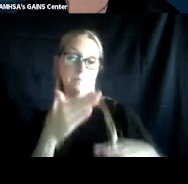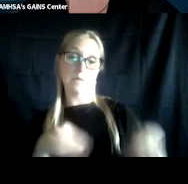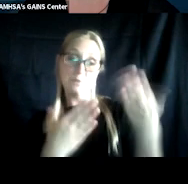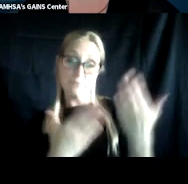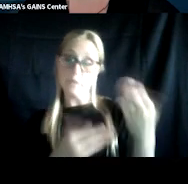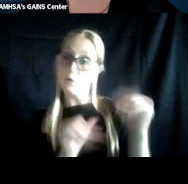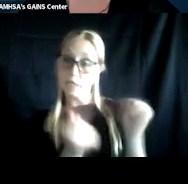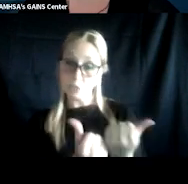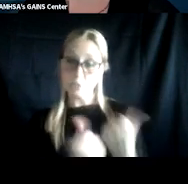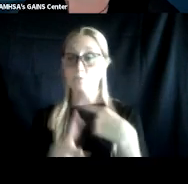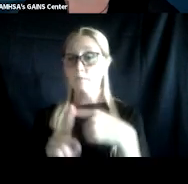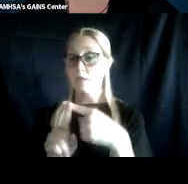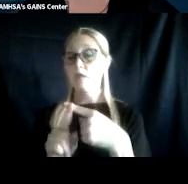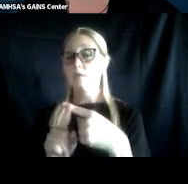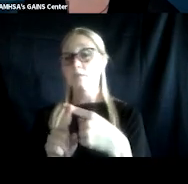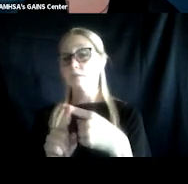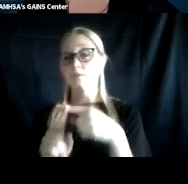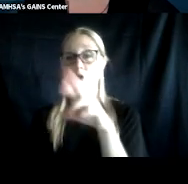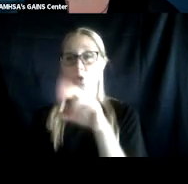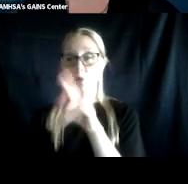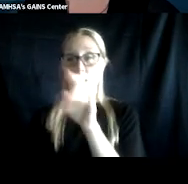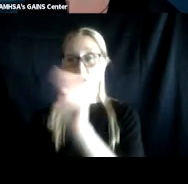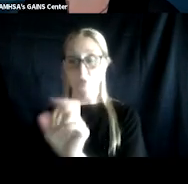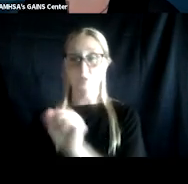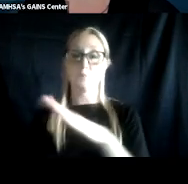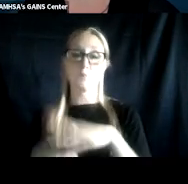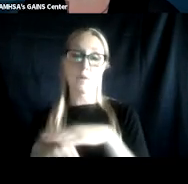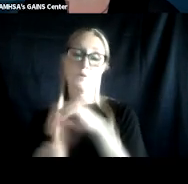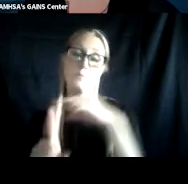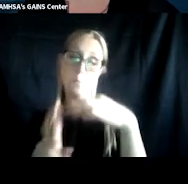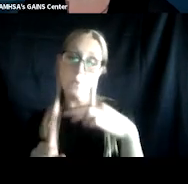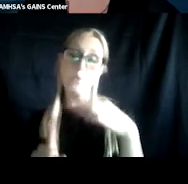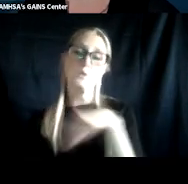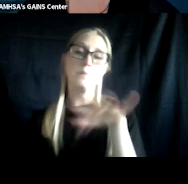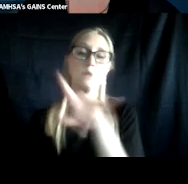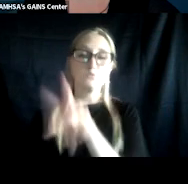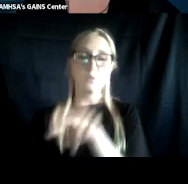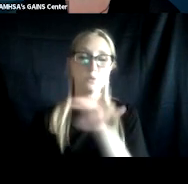and corrections, probation, and parole. So about 22% from each of those agencies.